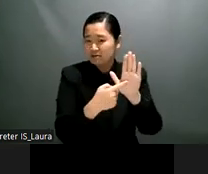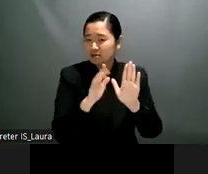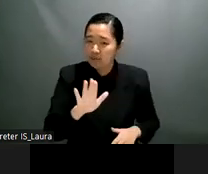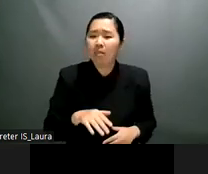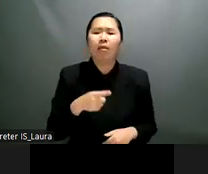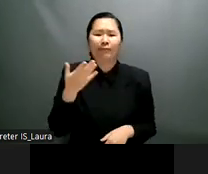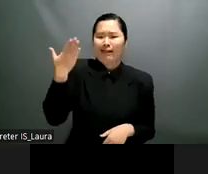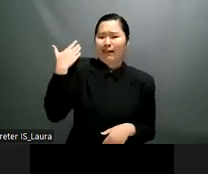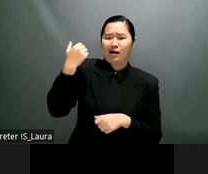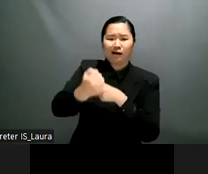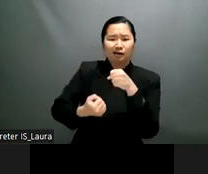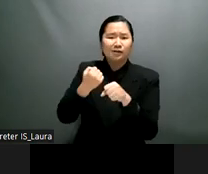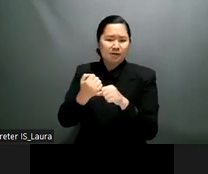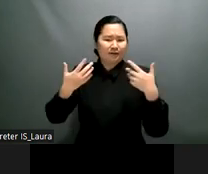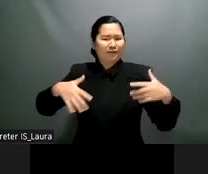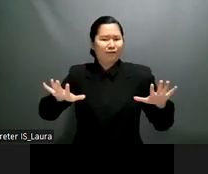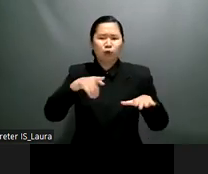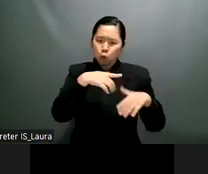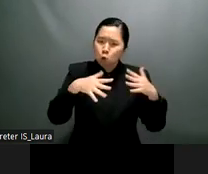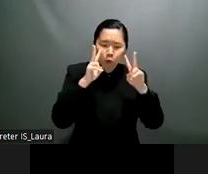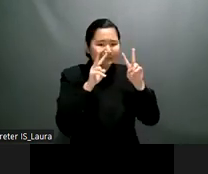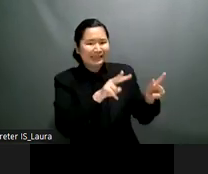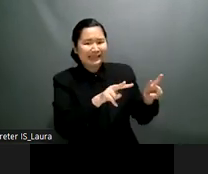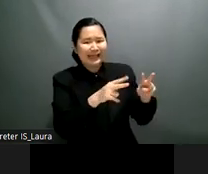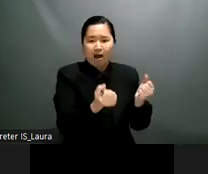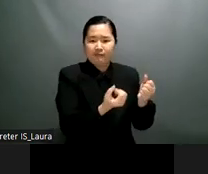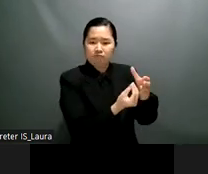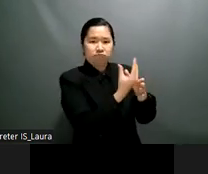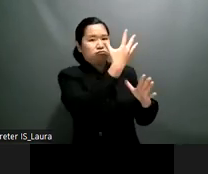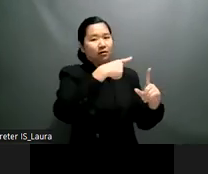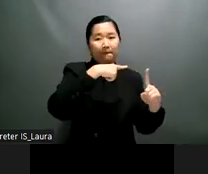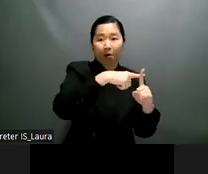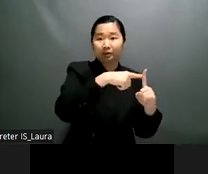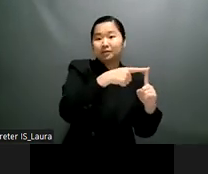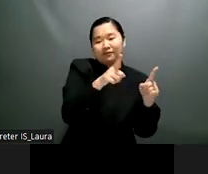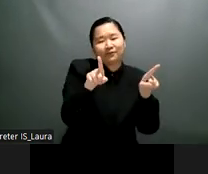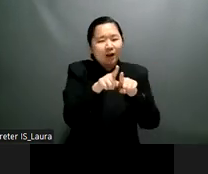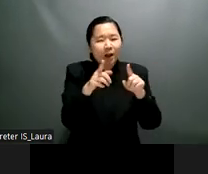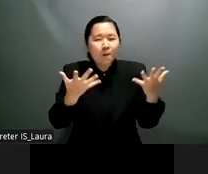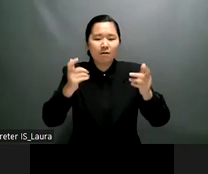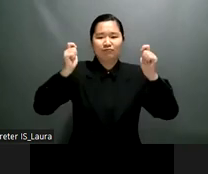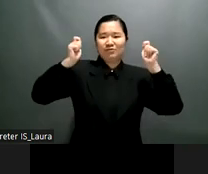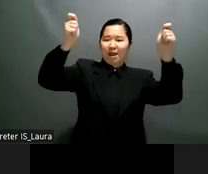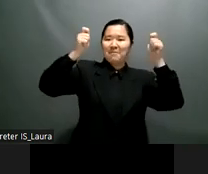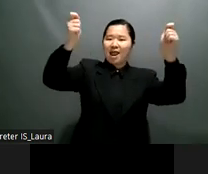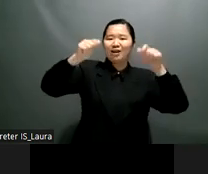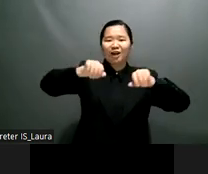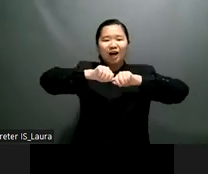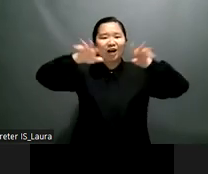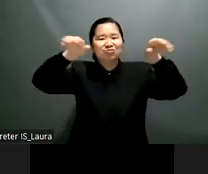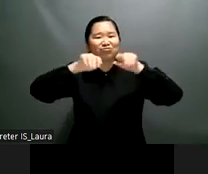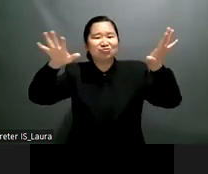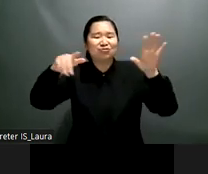and implementation of the rights of persons with disabilities one to 1.2 billion people worldwide